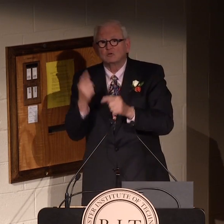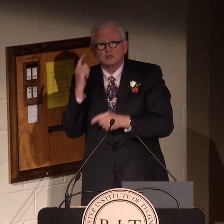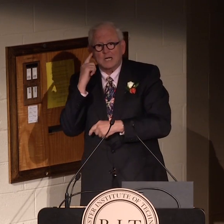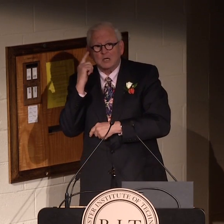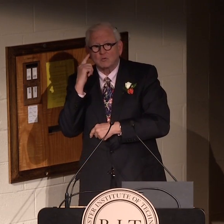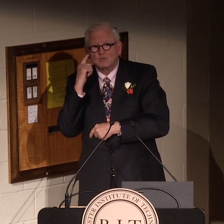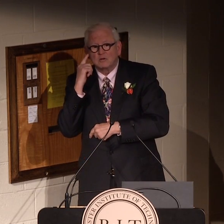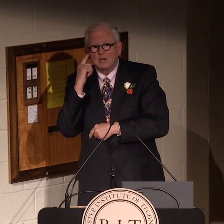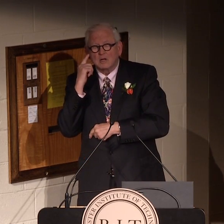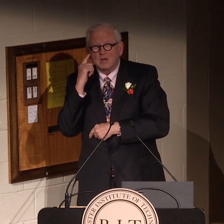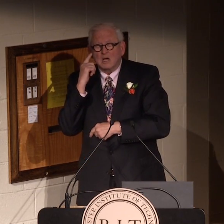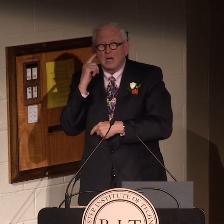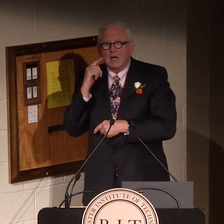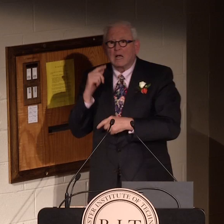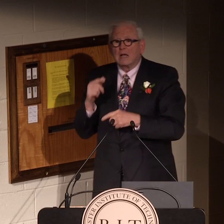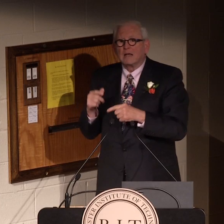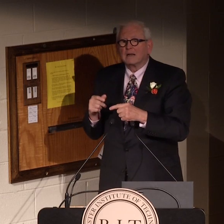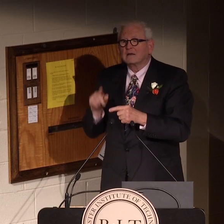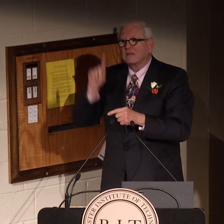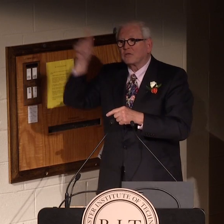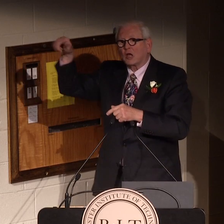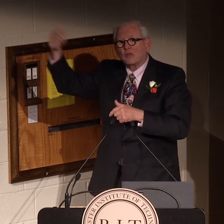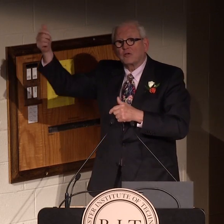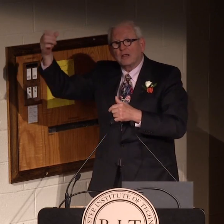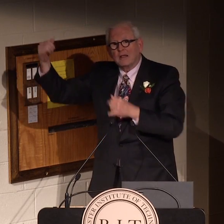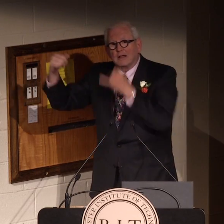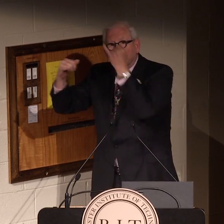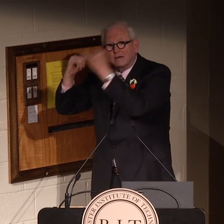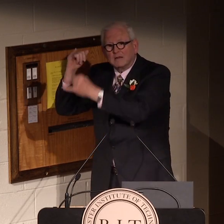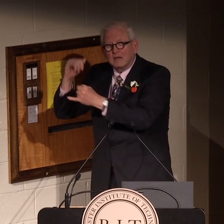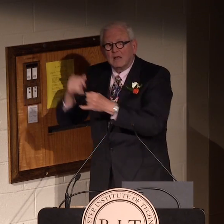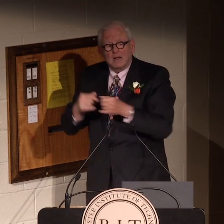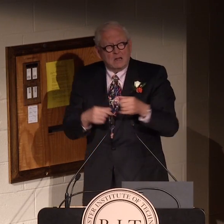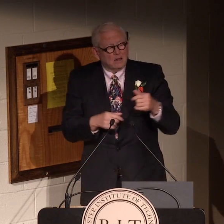And the pulses would be converted to sound, and then in